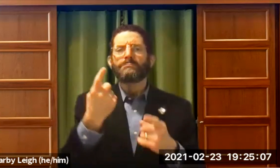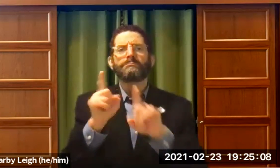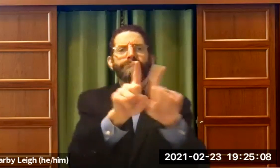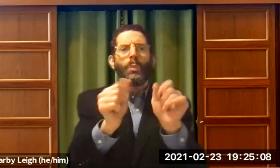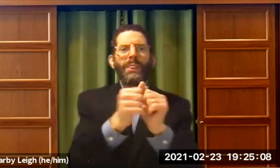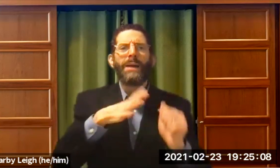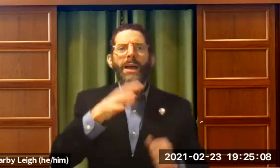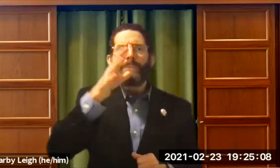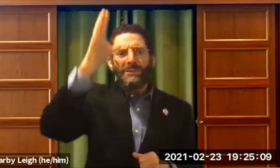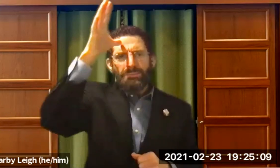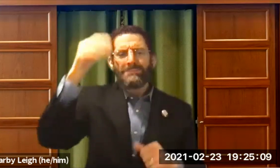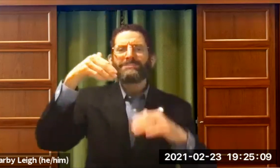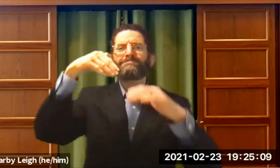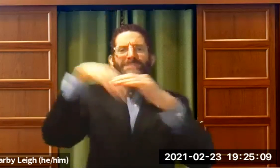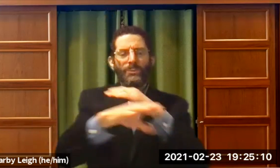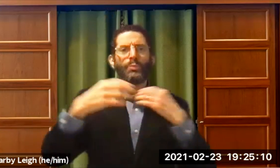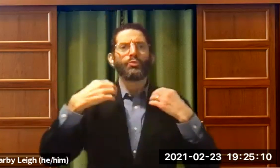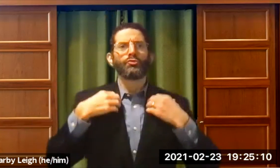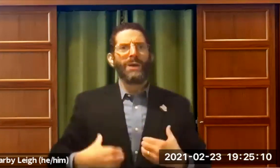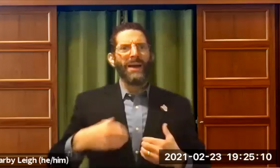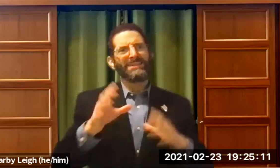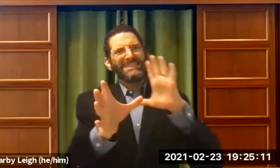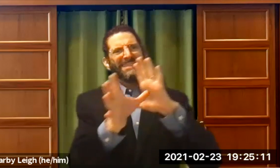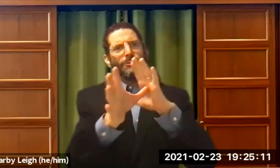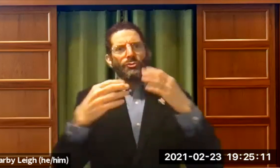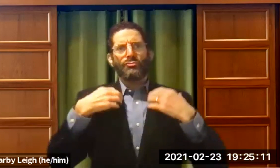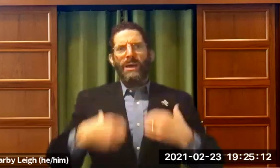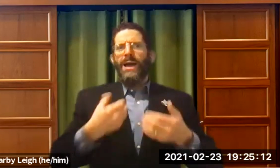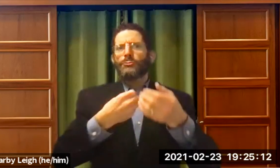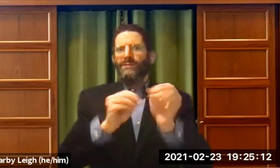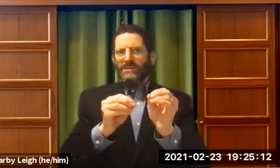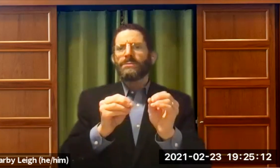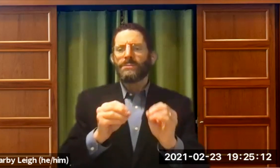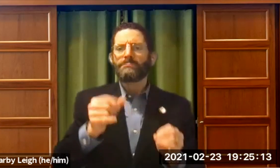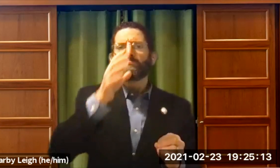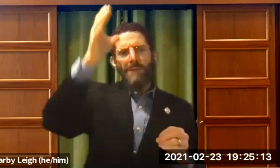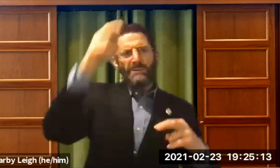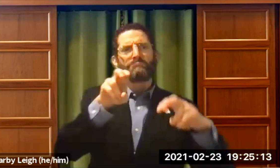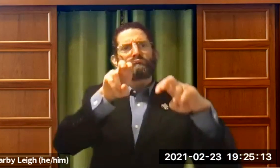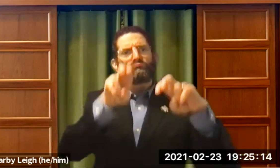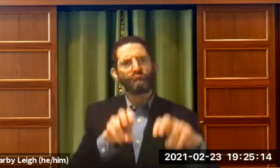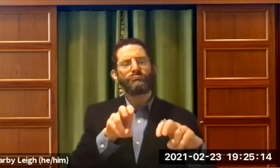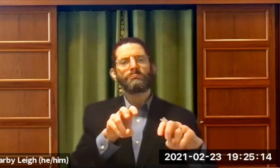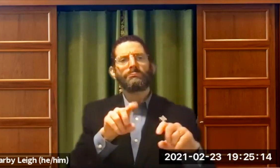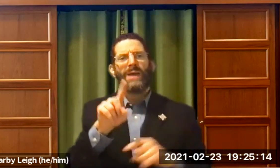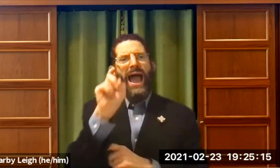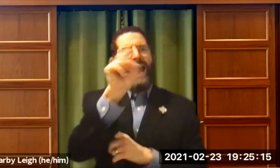11 at the time. And I was walking with my parents into the rabbi, the senior rabbi's office.